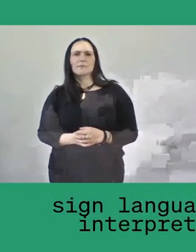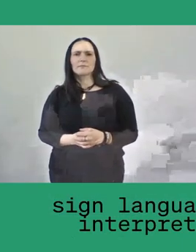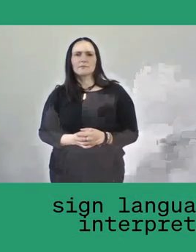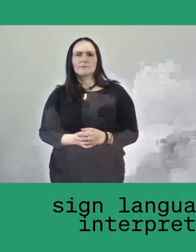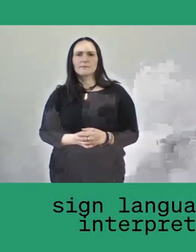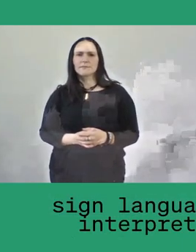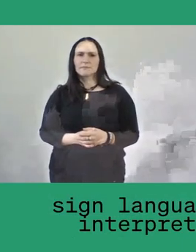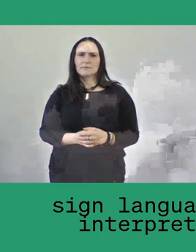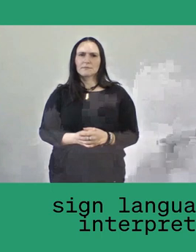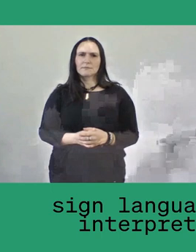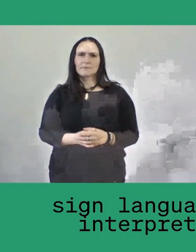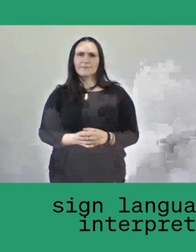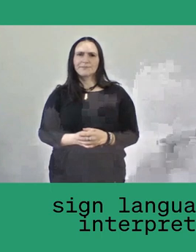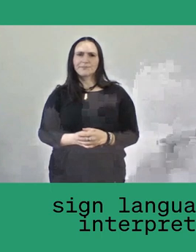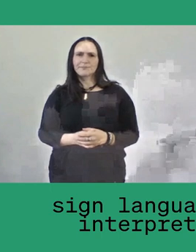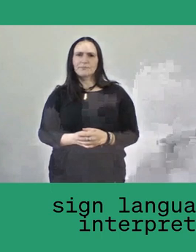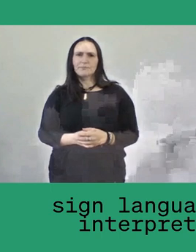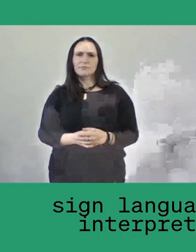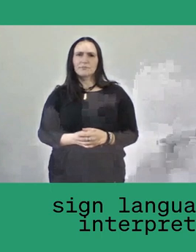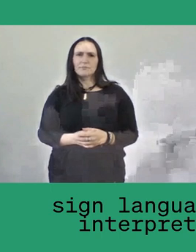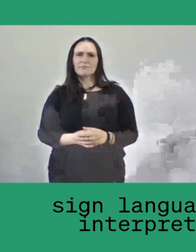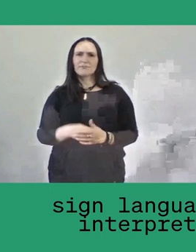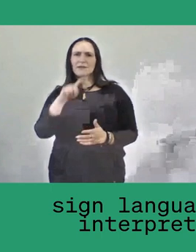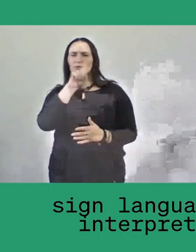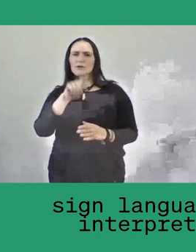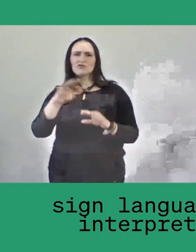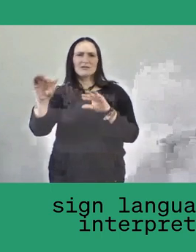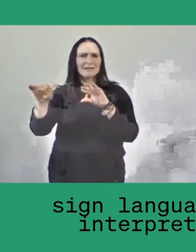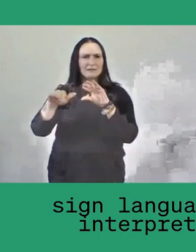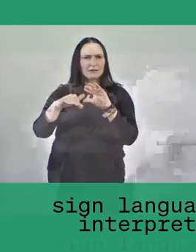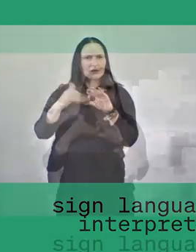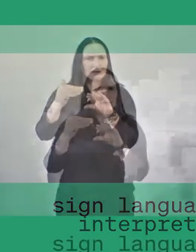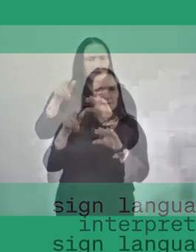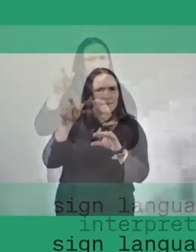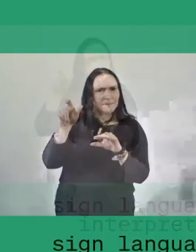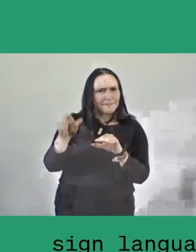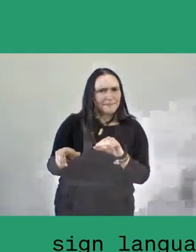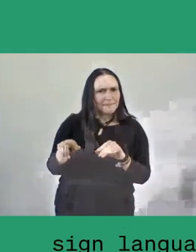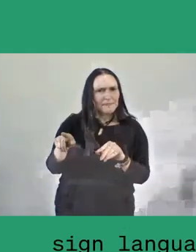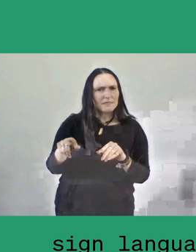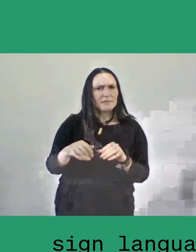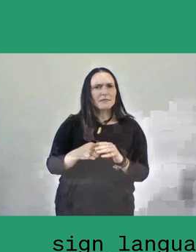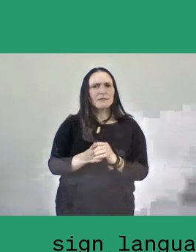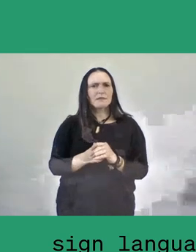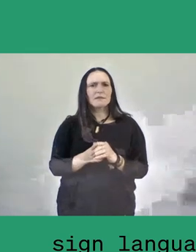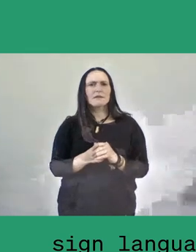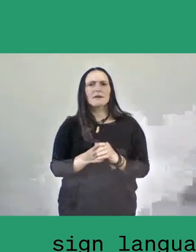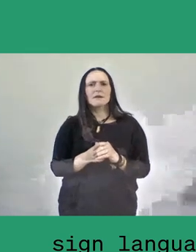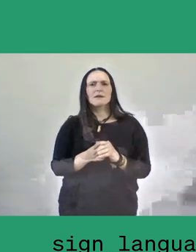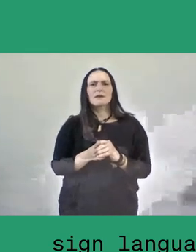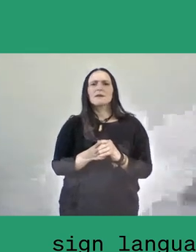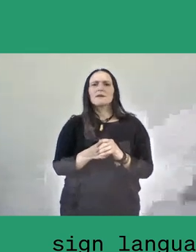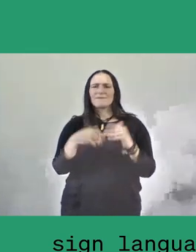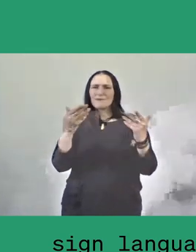He says, "What image do you have mentioning God?"